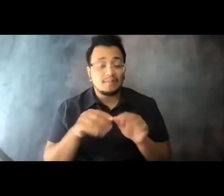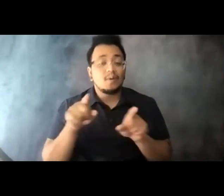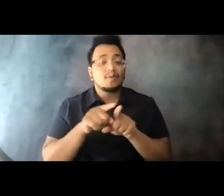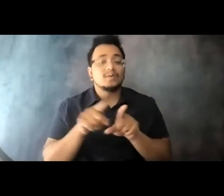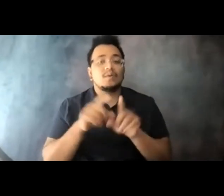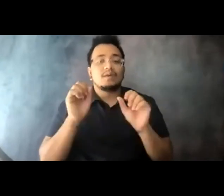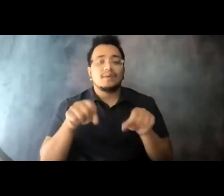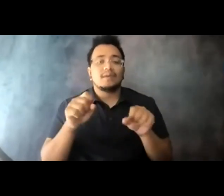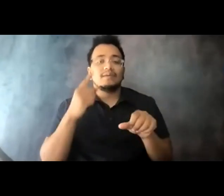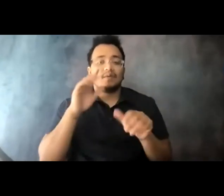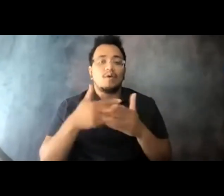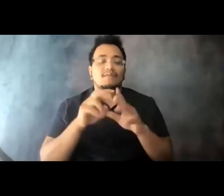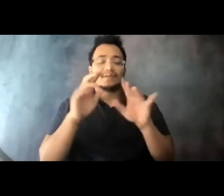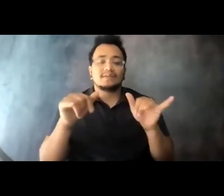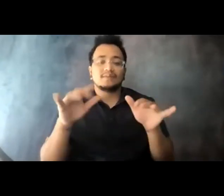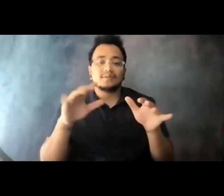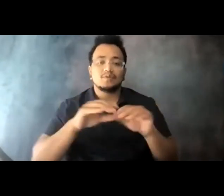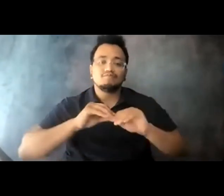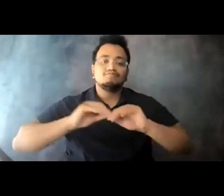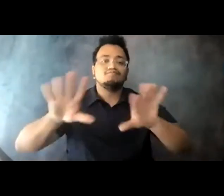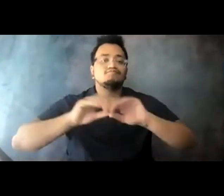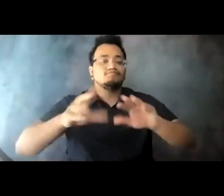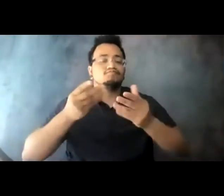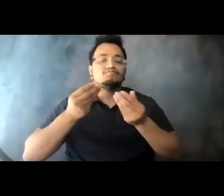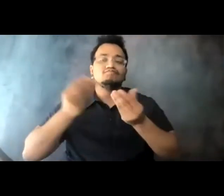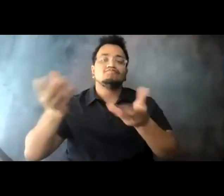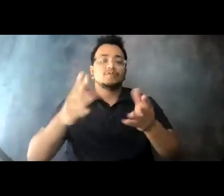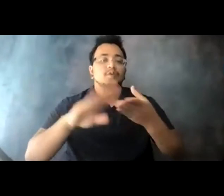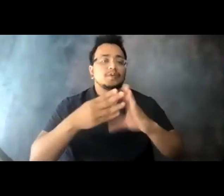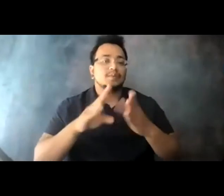to get the word out about the services to the 15:15:09 communities they serve.